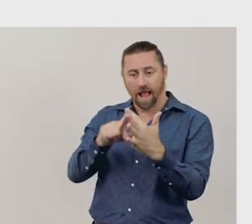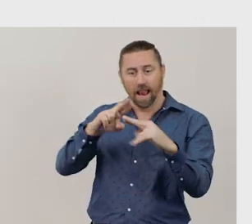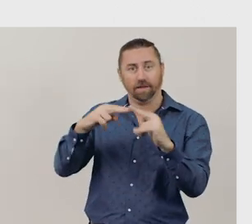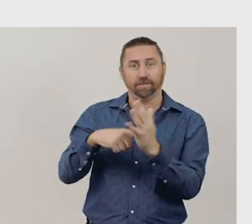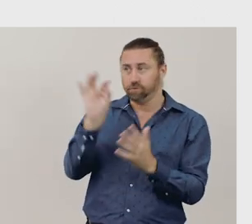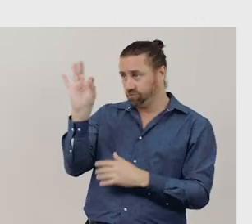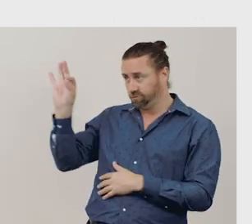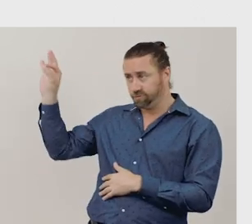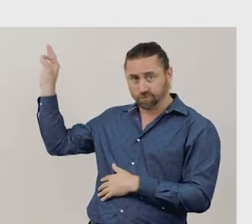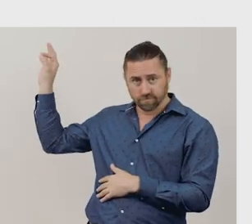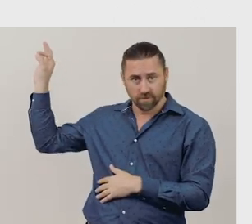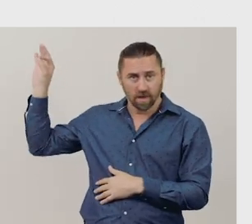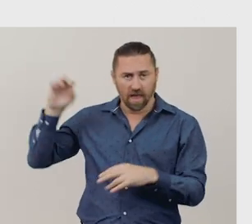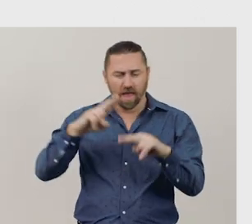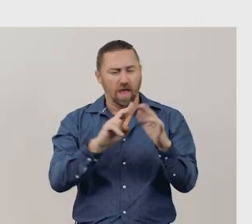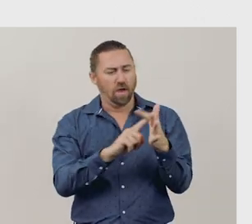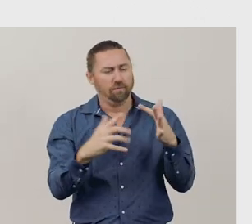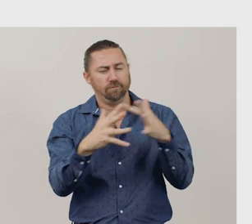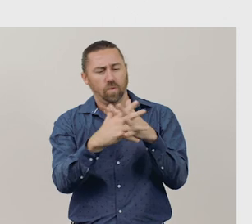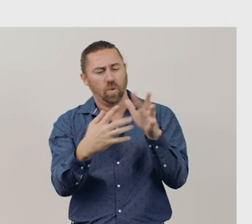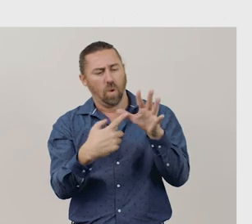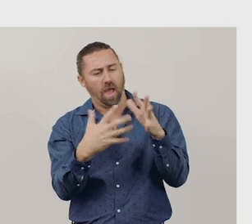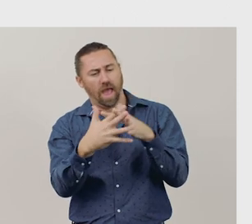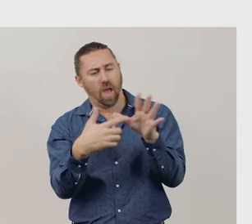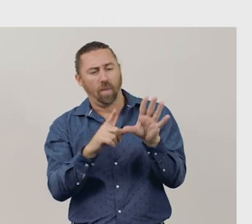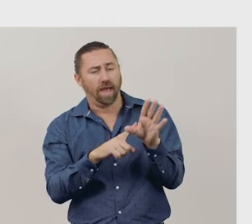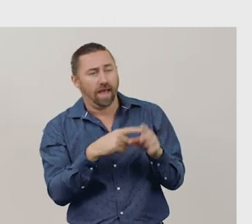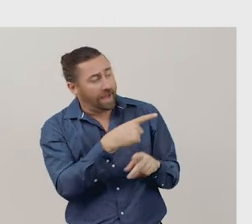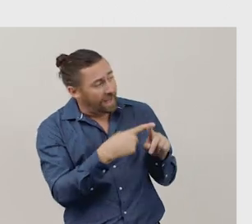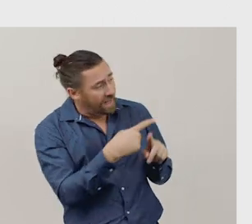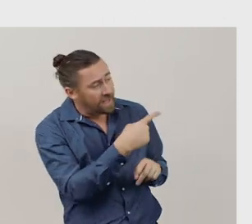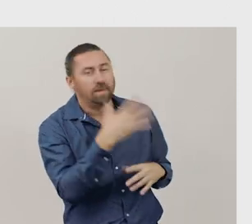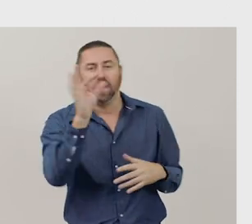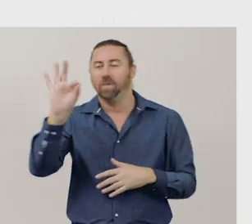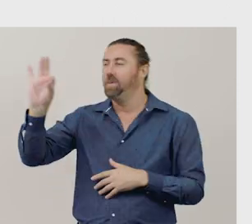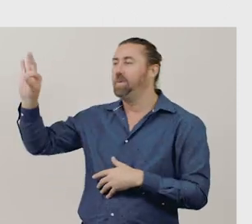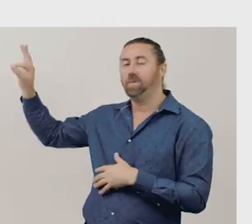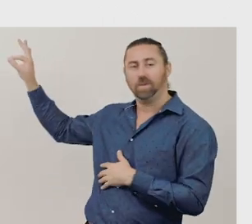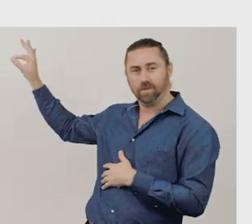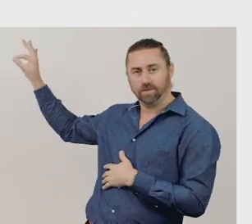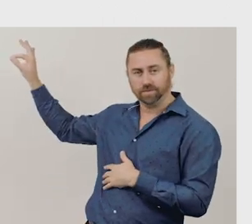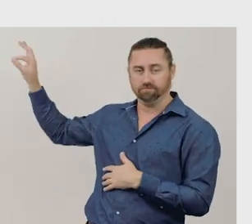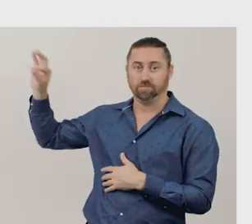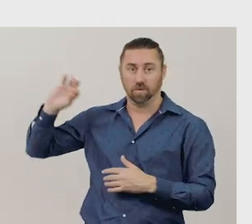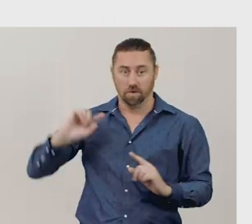which helps me understand the problem. I can see that there's a whole amount of 14 bees.